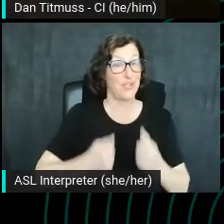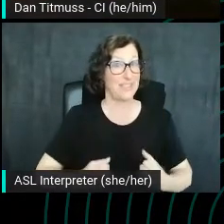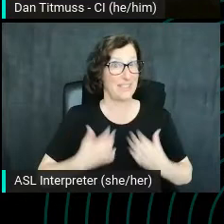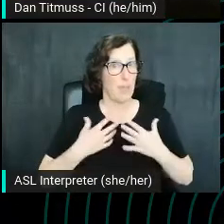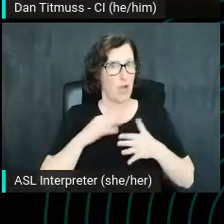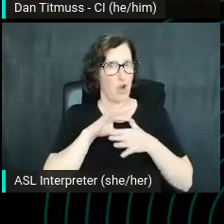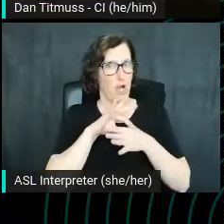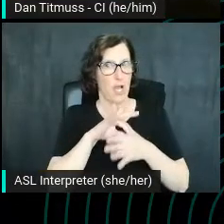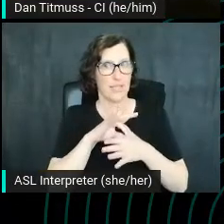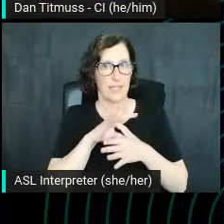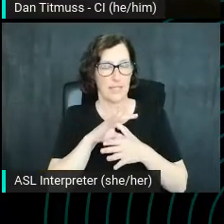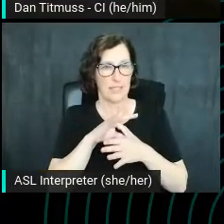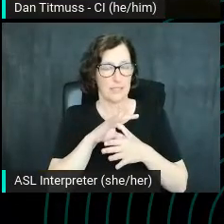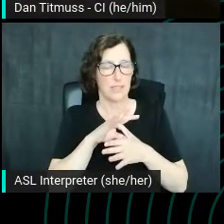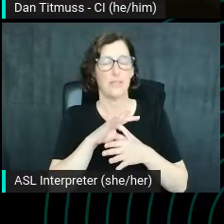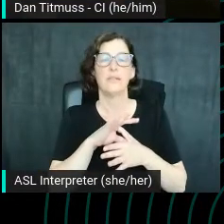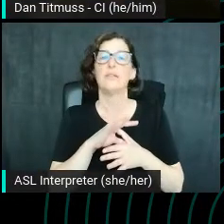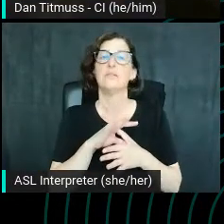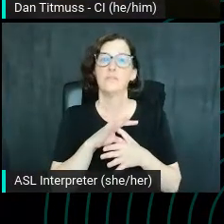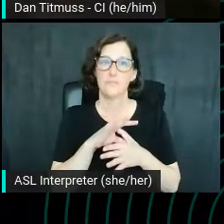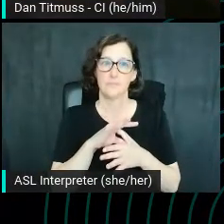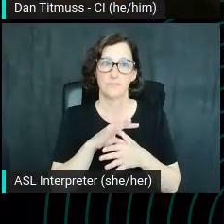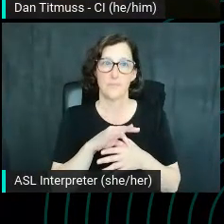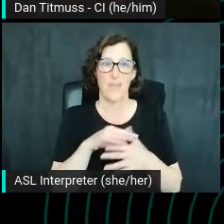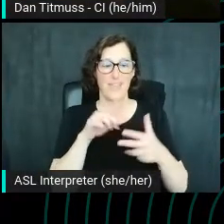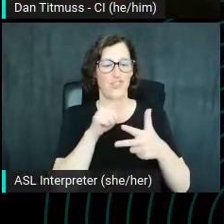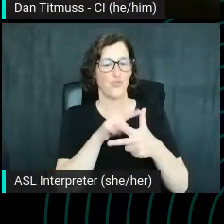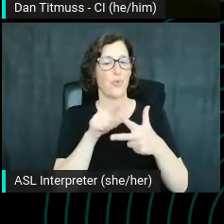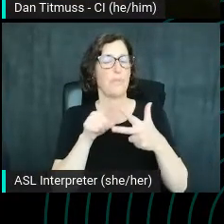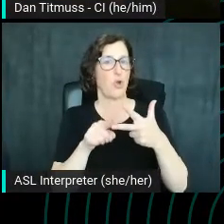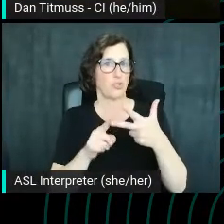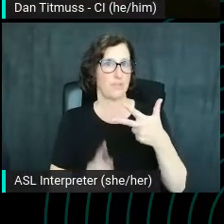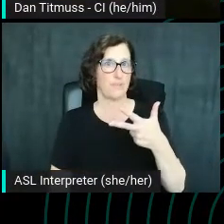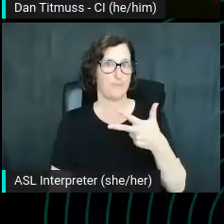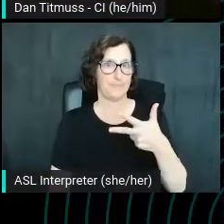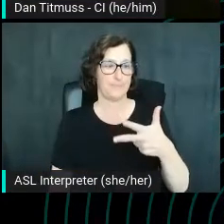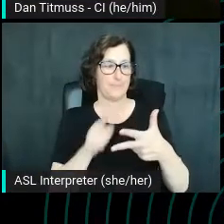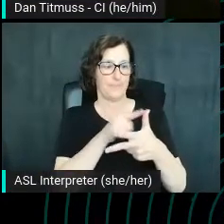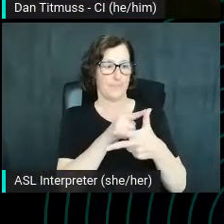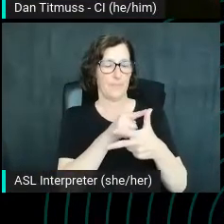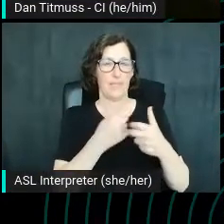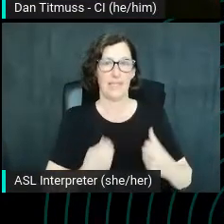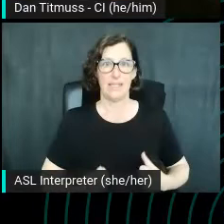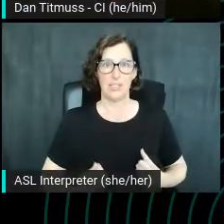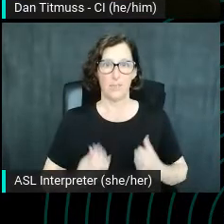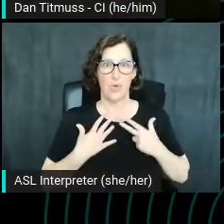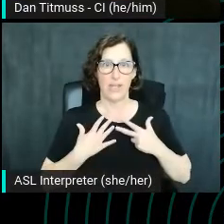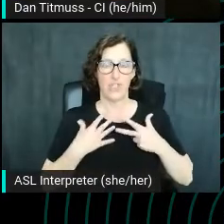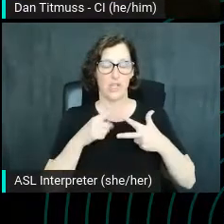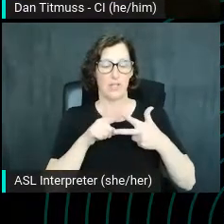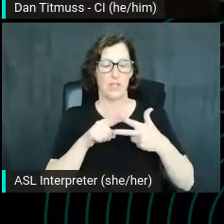This basically comes in three parts, inspiration, research, and selection.